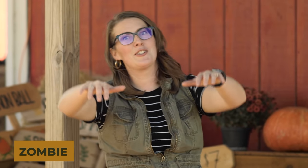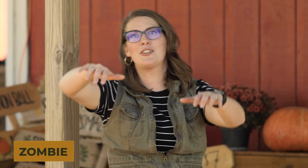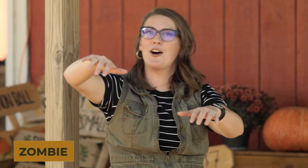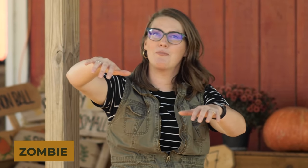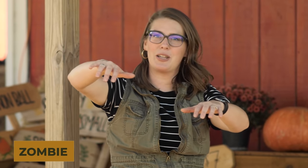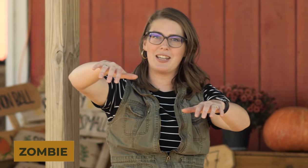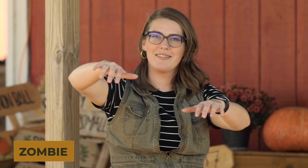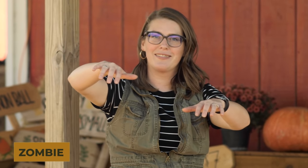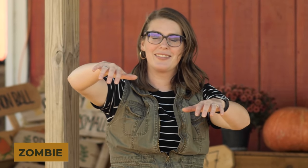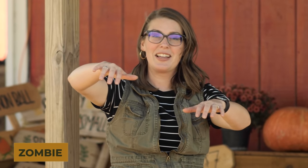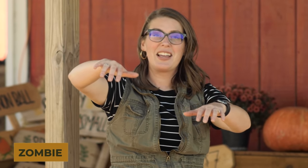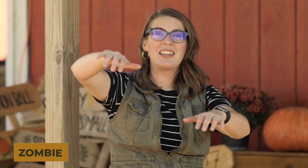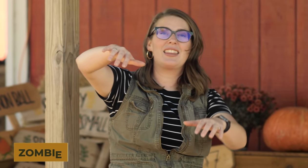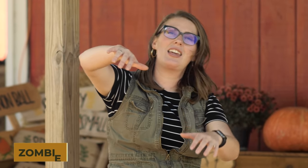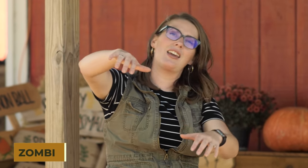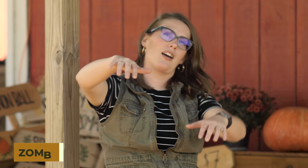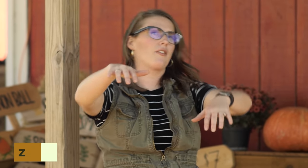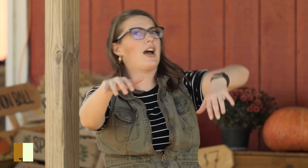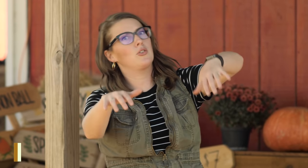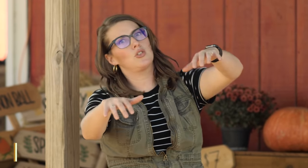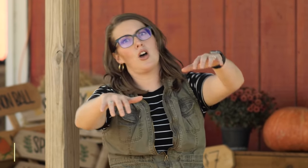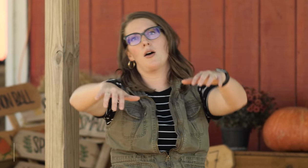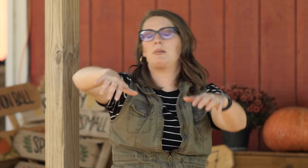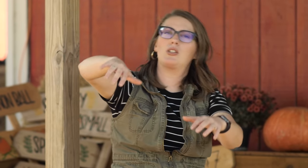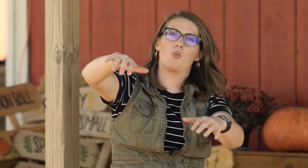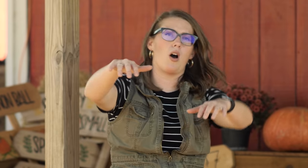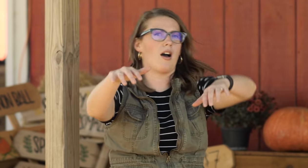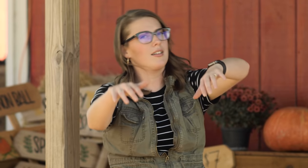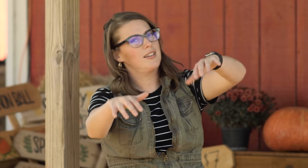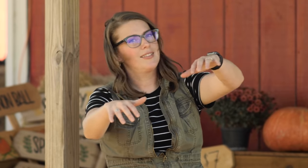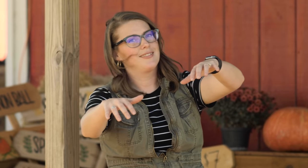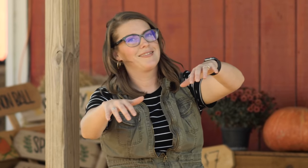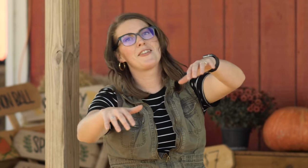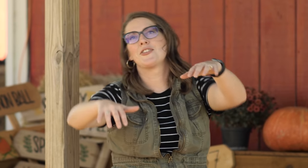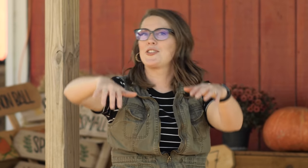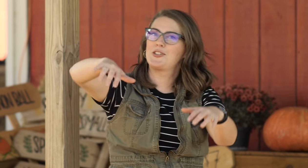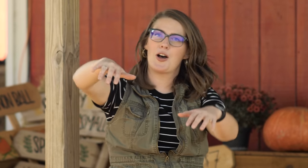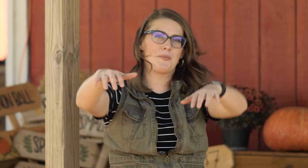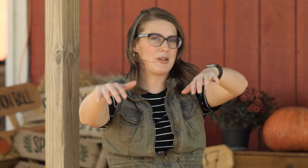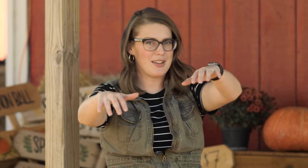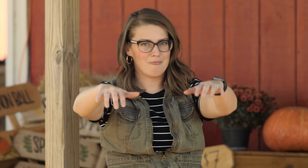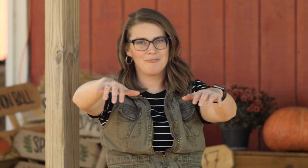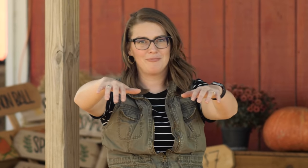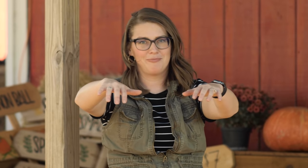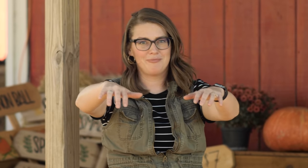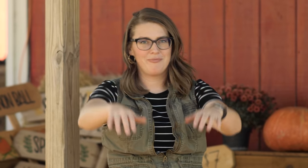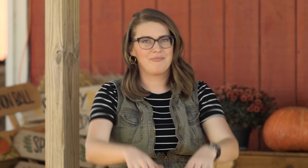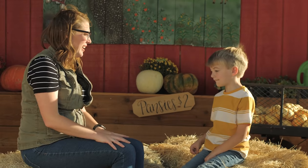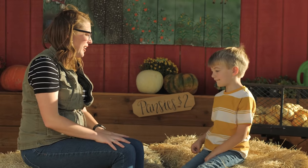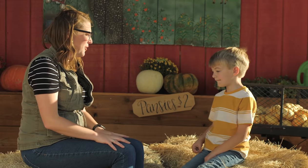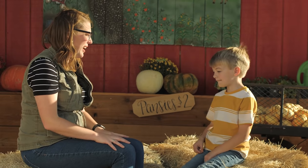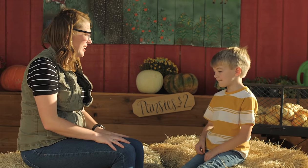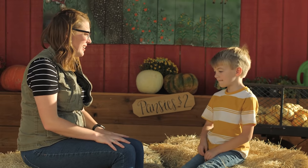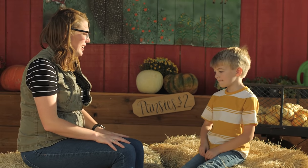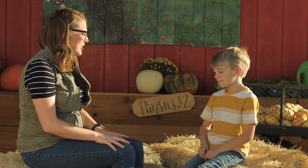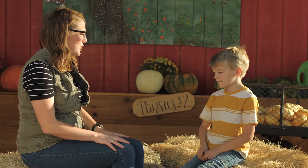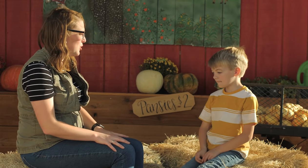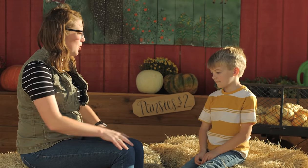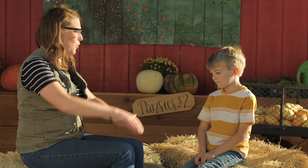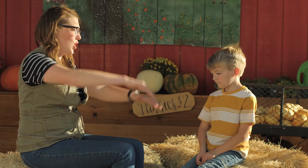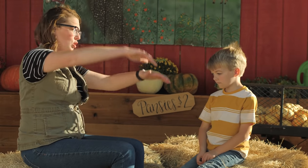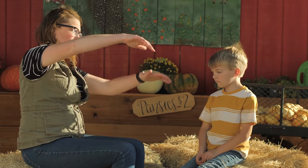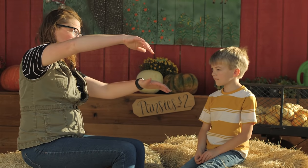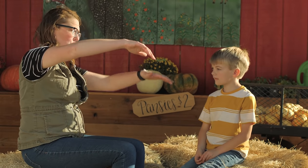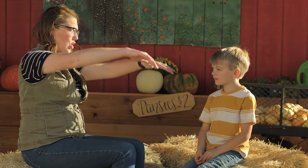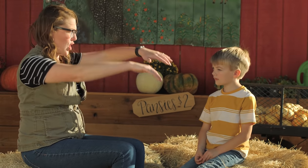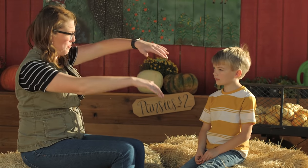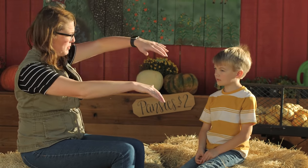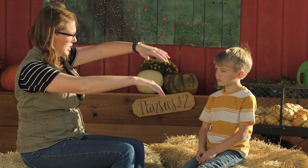zombie' think of how zombies walk 'zombie'. Okay, can you do zombie?